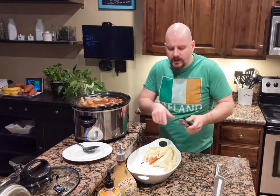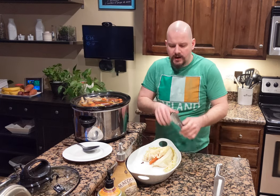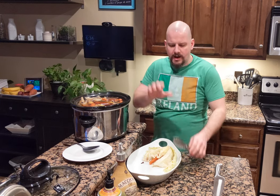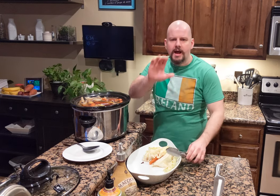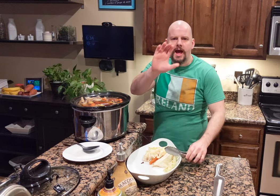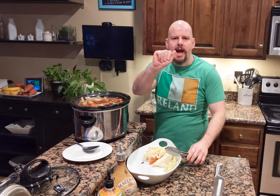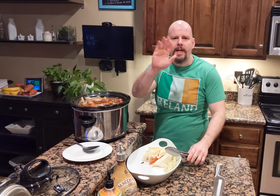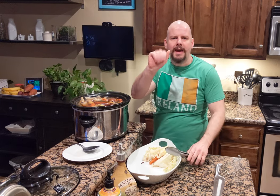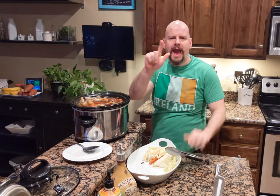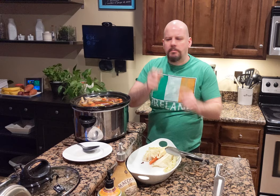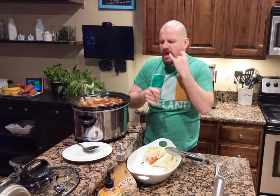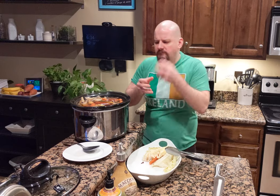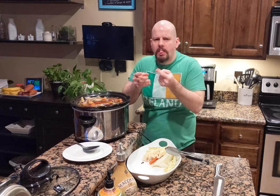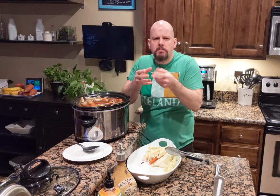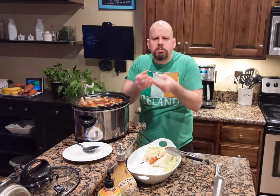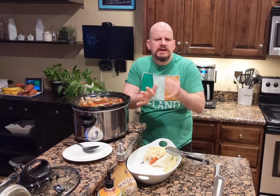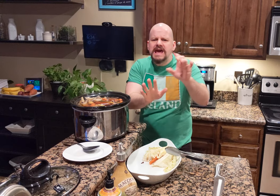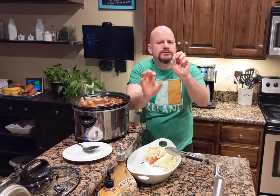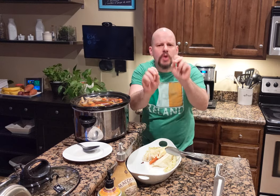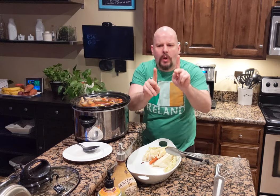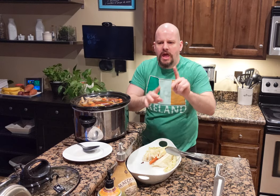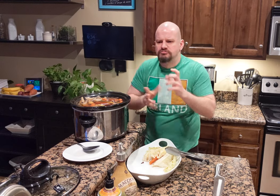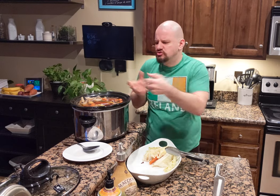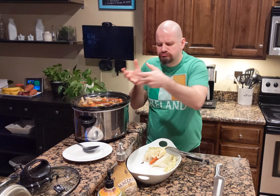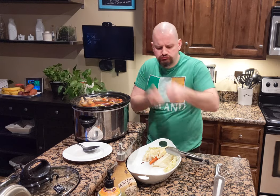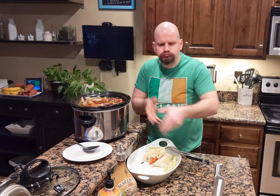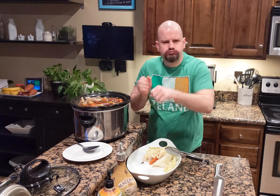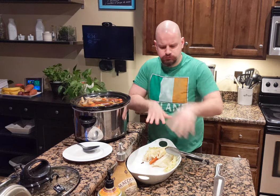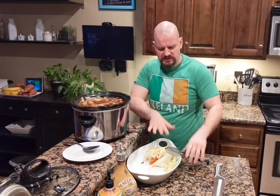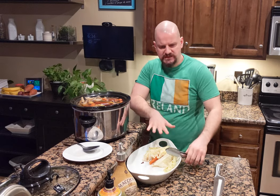If the cabbage breaks apart a bit, it's okay. Just take them here.